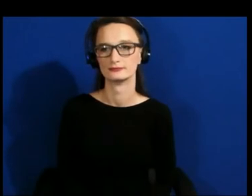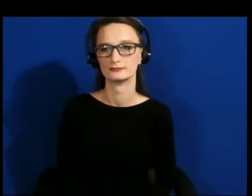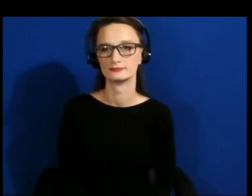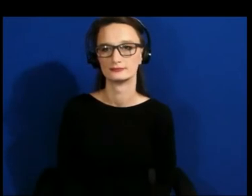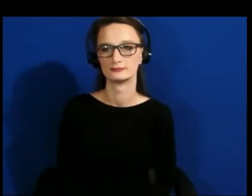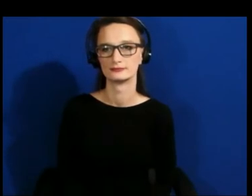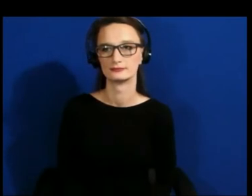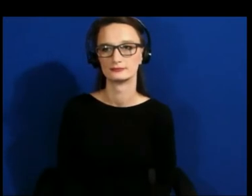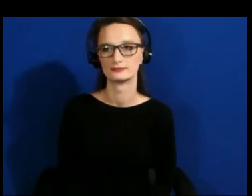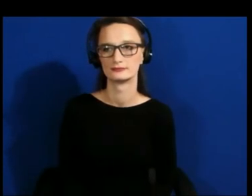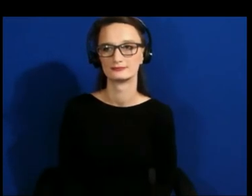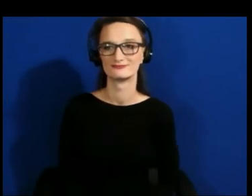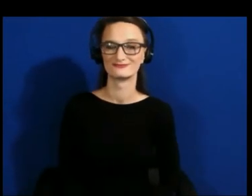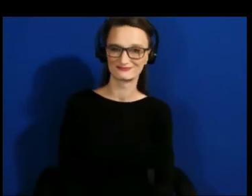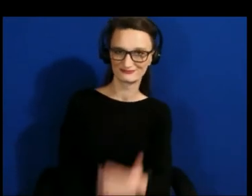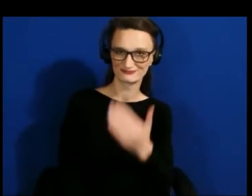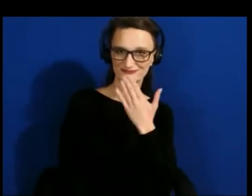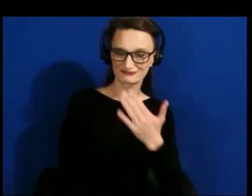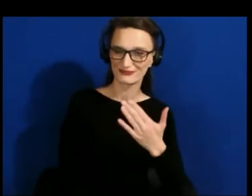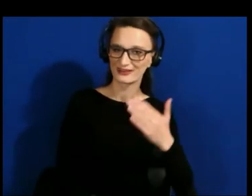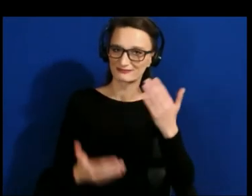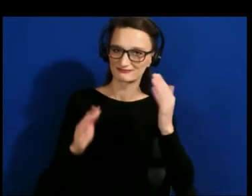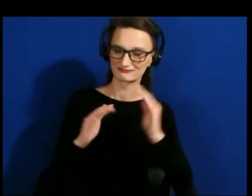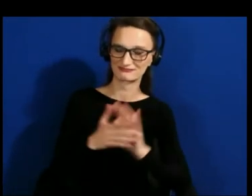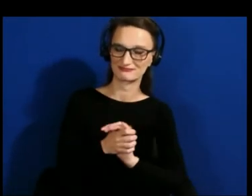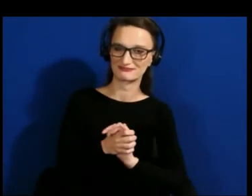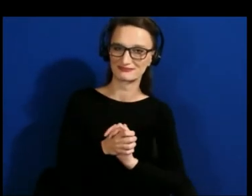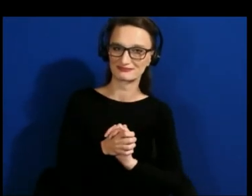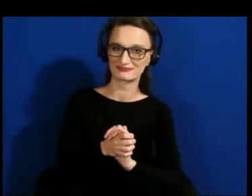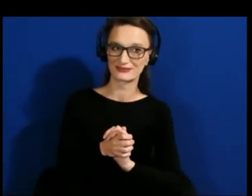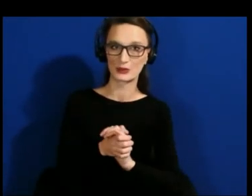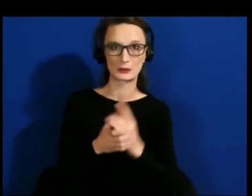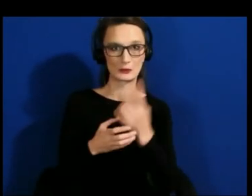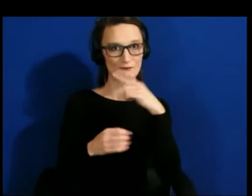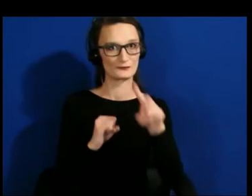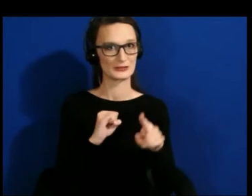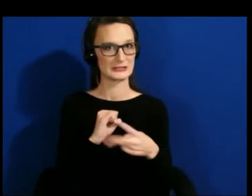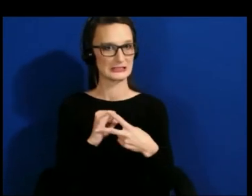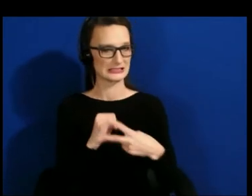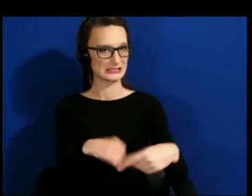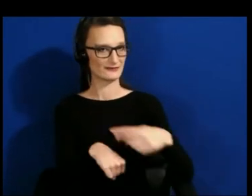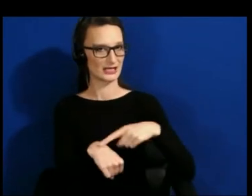Great. Thank you. So in the interest of time I’m going to combine another two questions. So